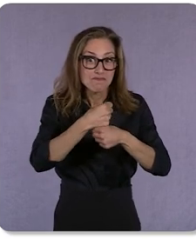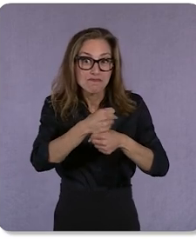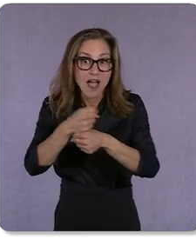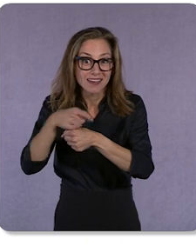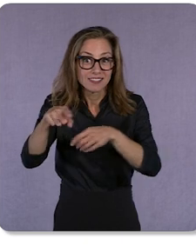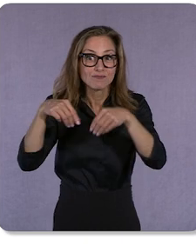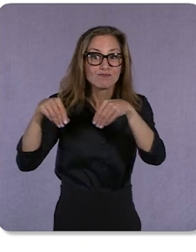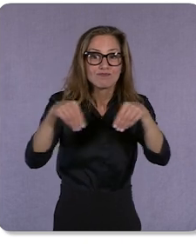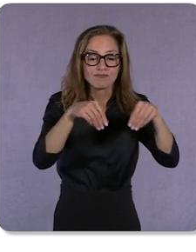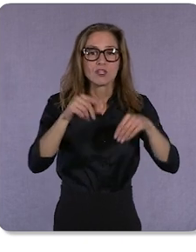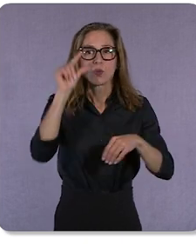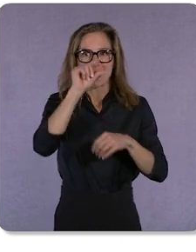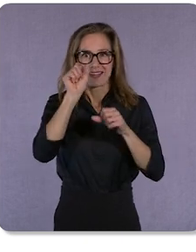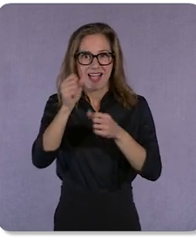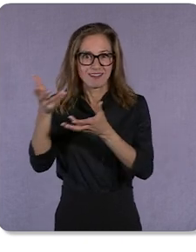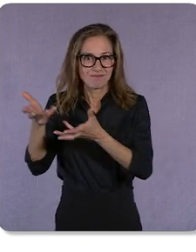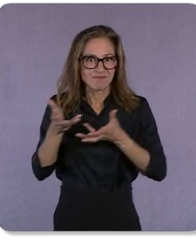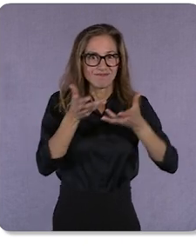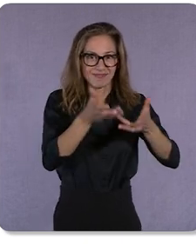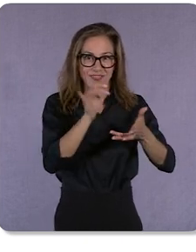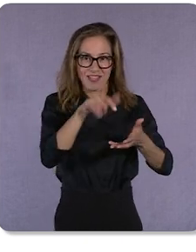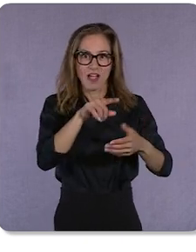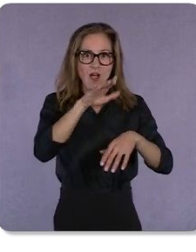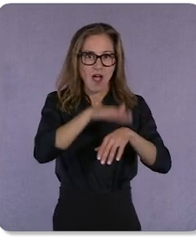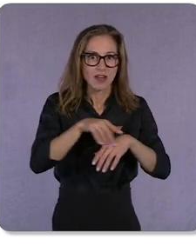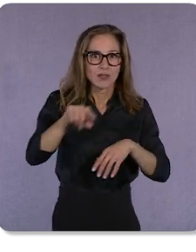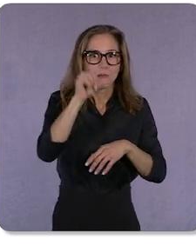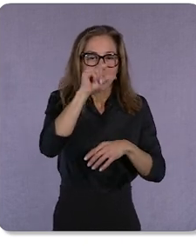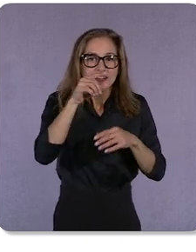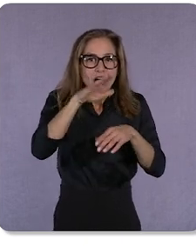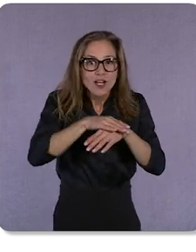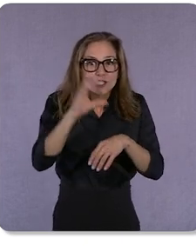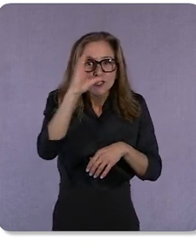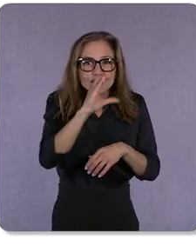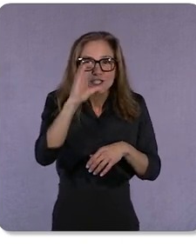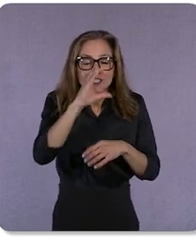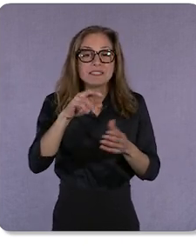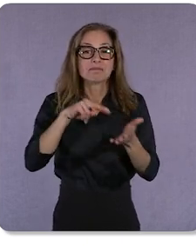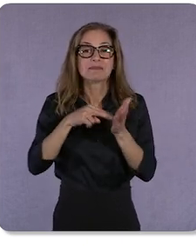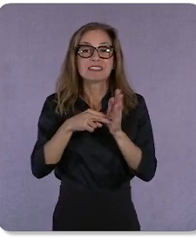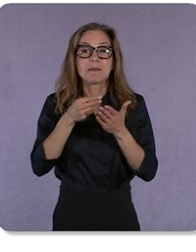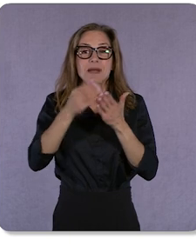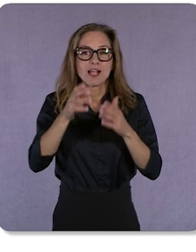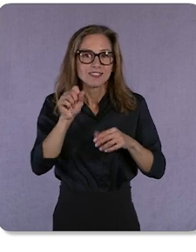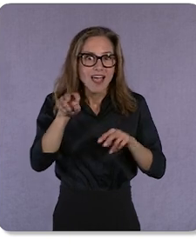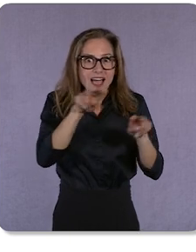looking for similar items, right on Search! This will help brands increase buying confidence